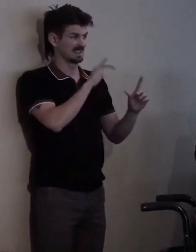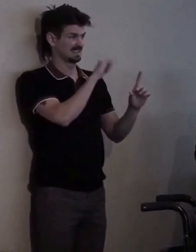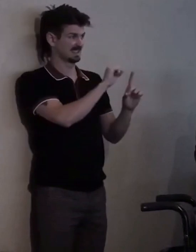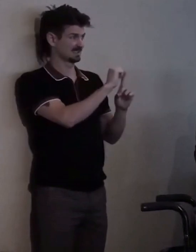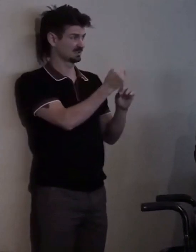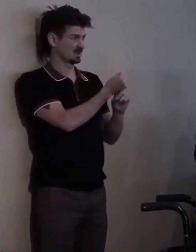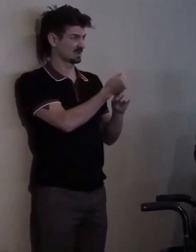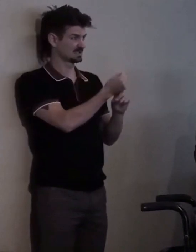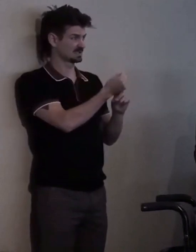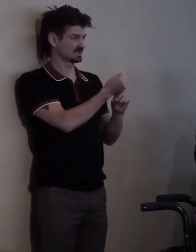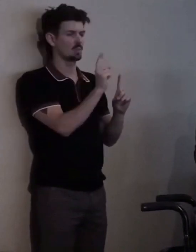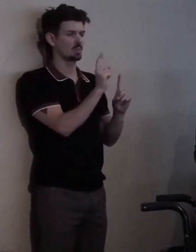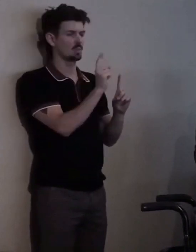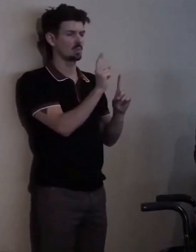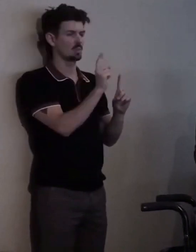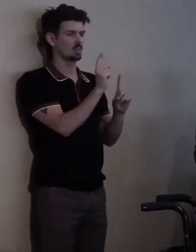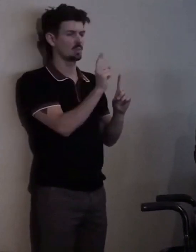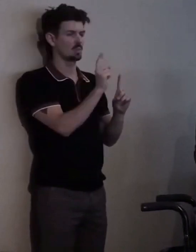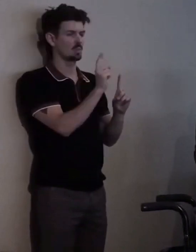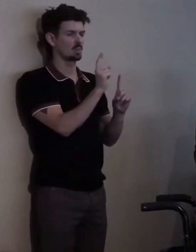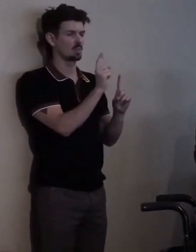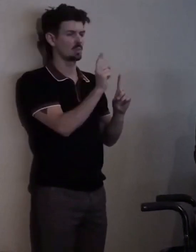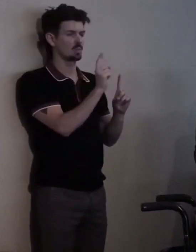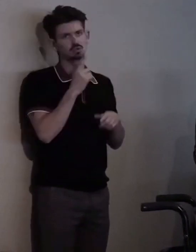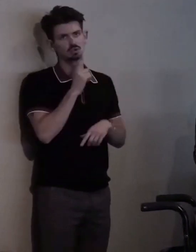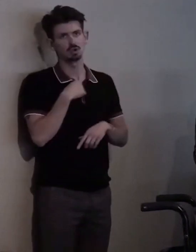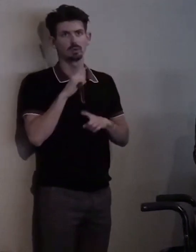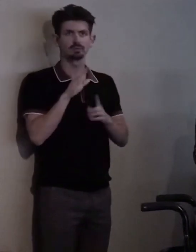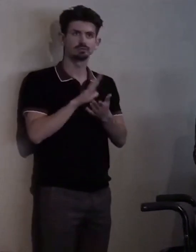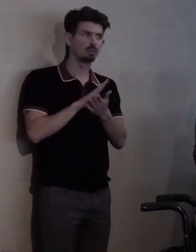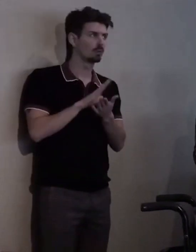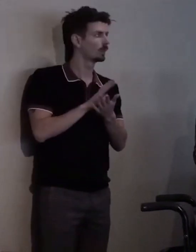Yes, I went on to school when, I got my masters degree and all of that,